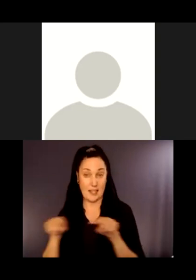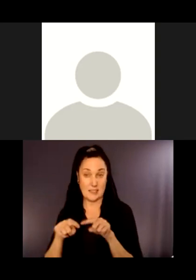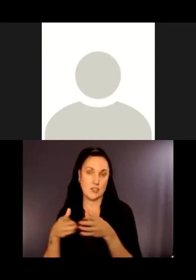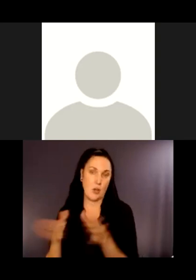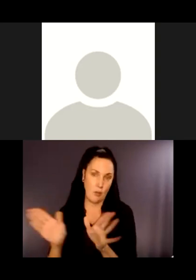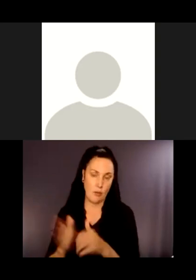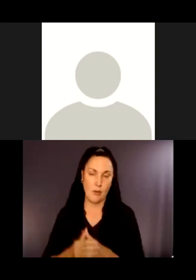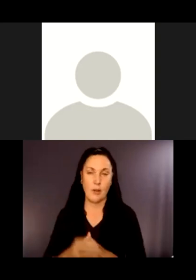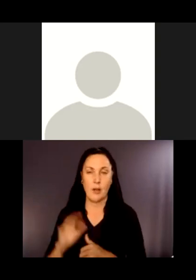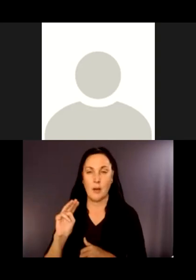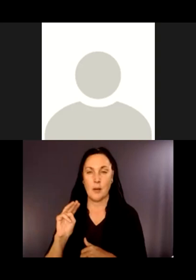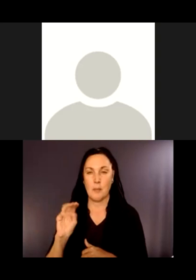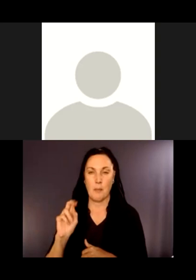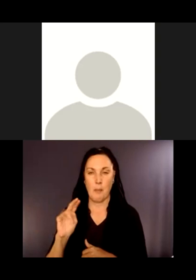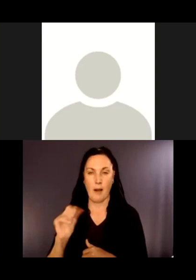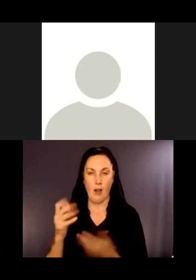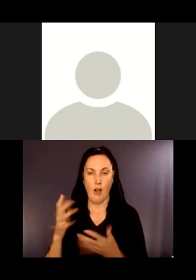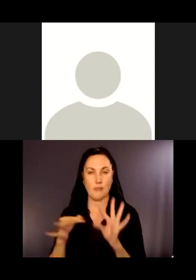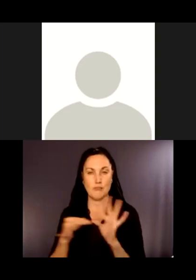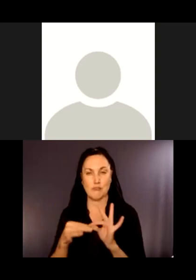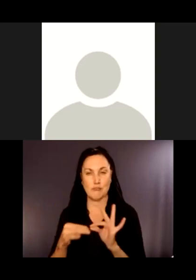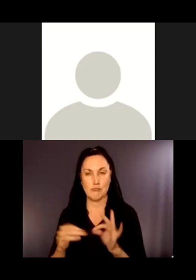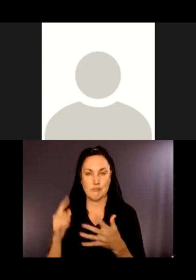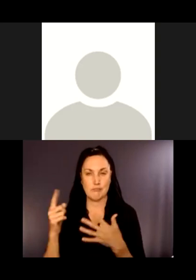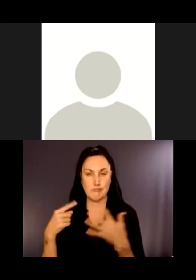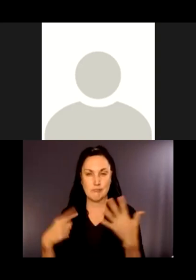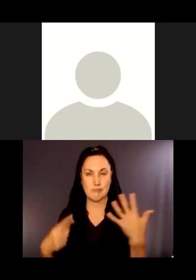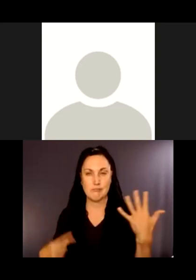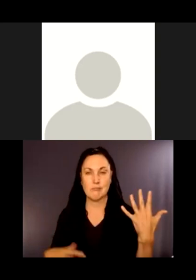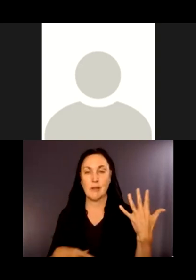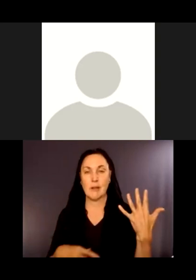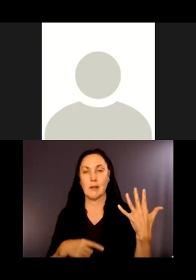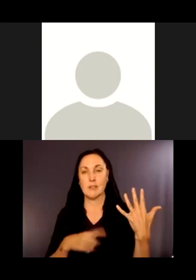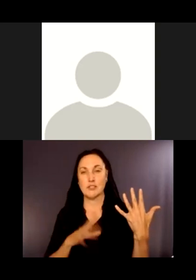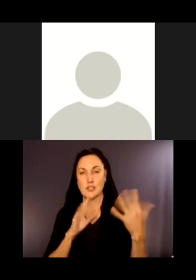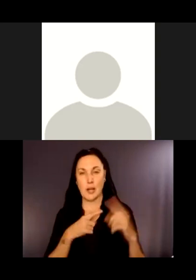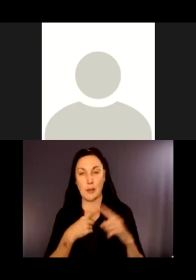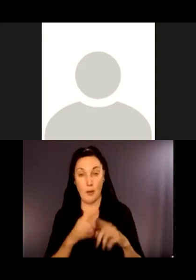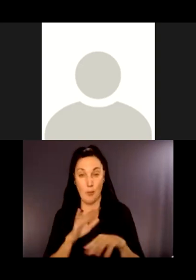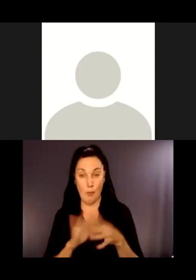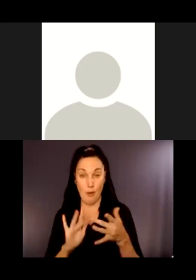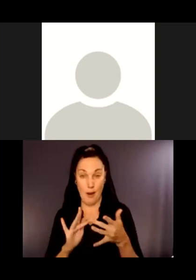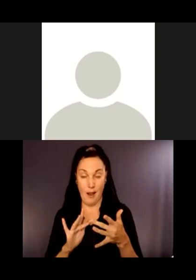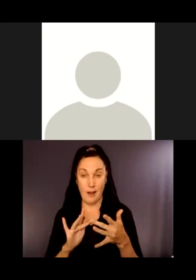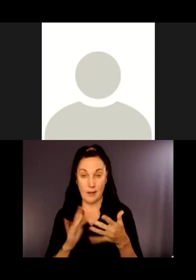general, and Monica talked about a lot of different things. She talked about the online materials that could be created,